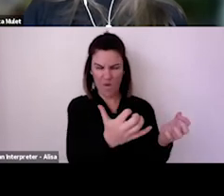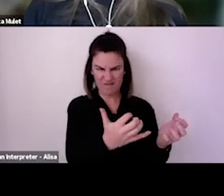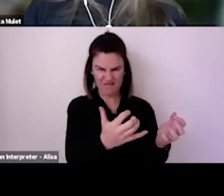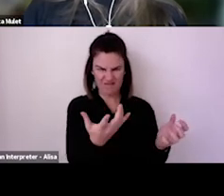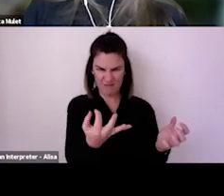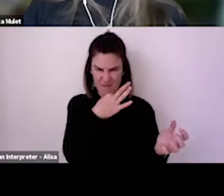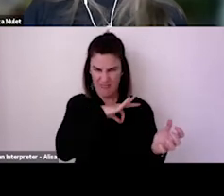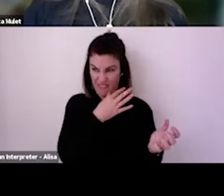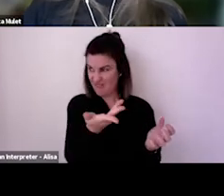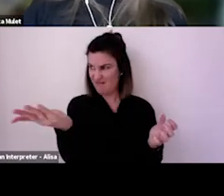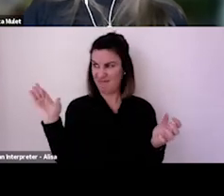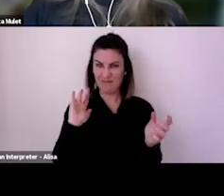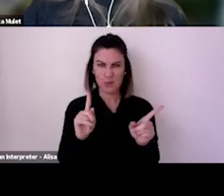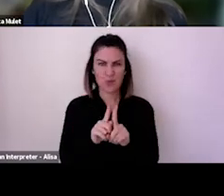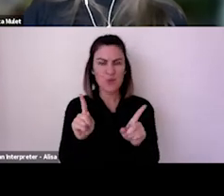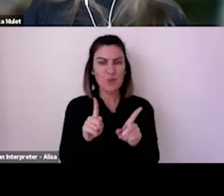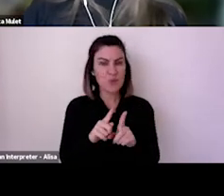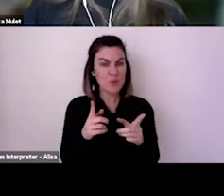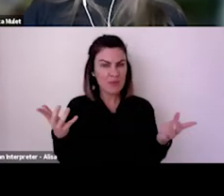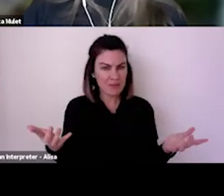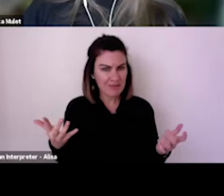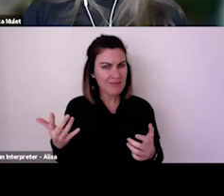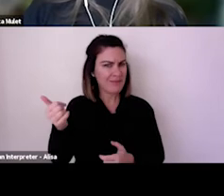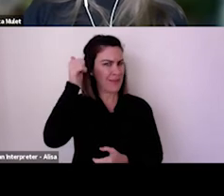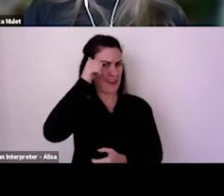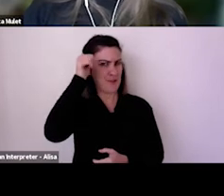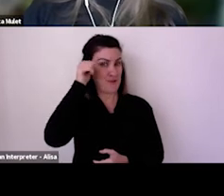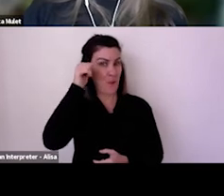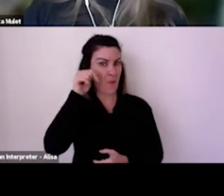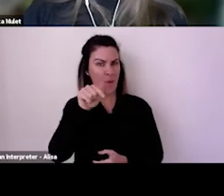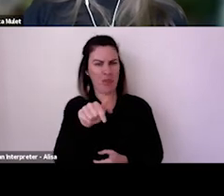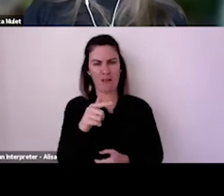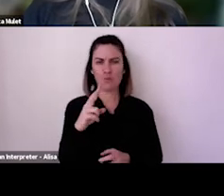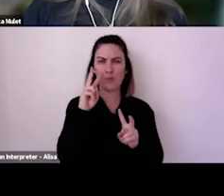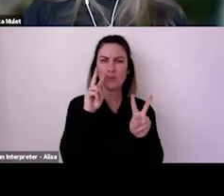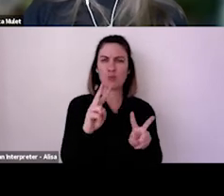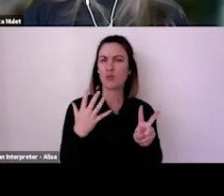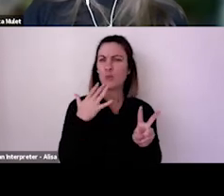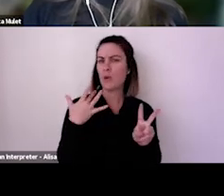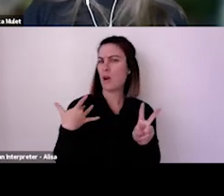But I would just say arts groups are learning now learning how to interpret data and make sense of it and let that information infuse their decision making and it's so thrilling